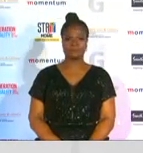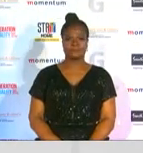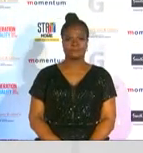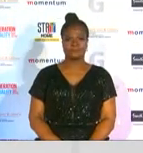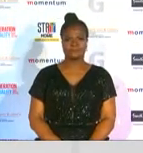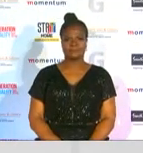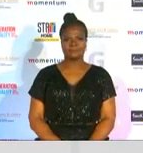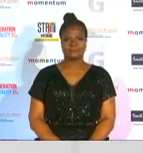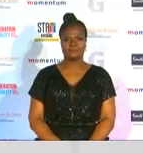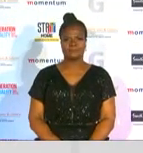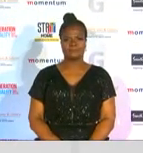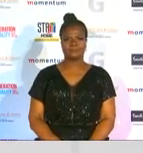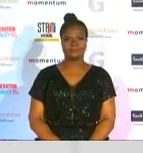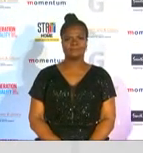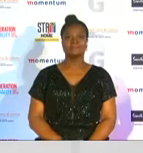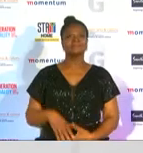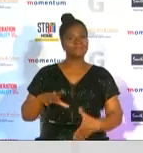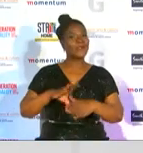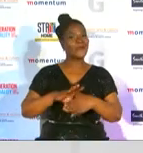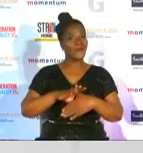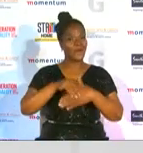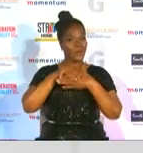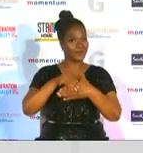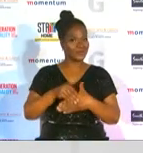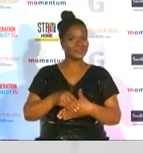can all agree that you cannot buy style you can see that she definitely is a